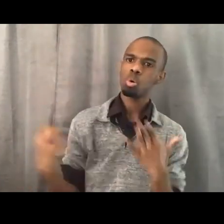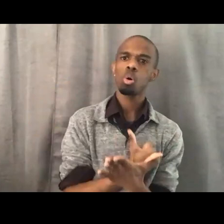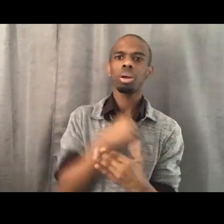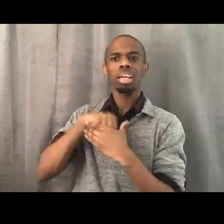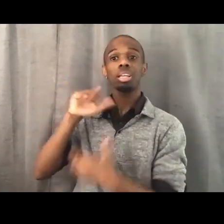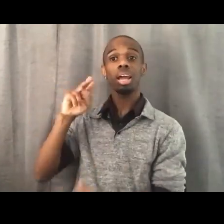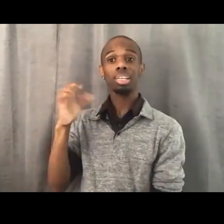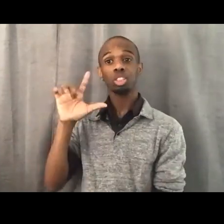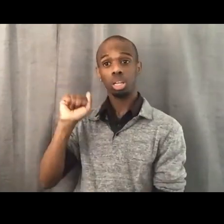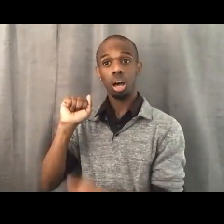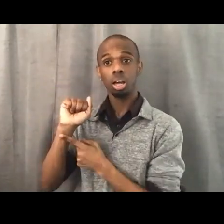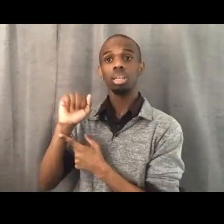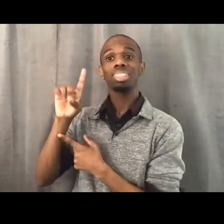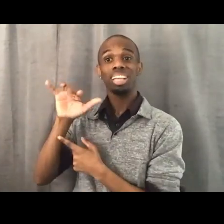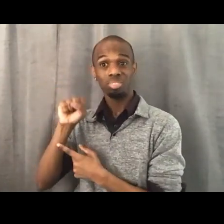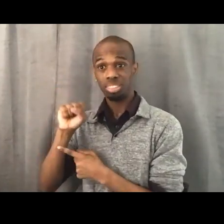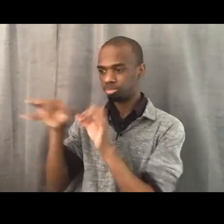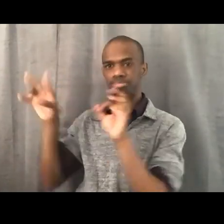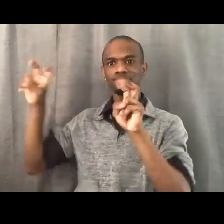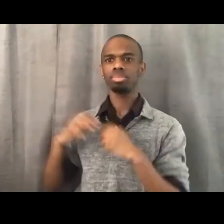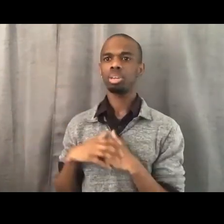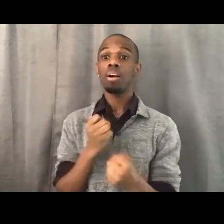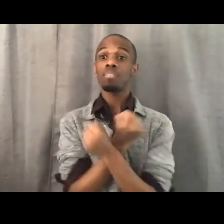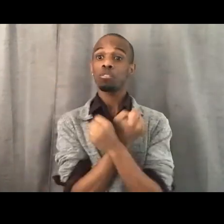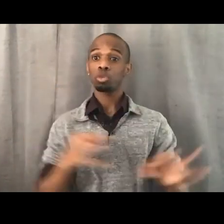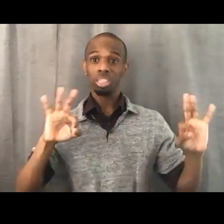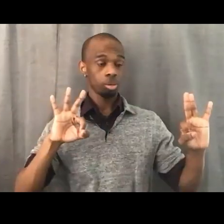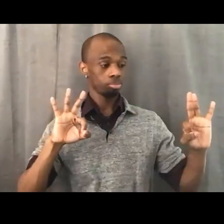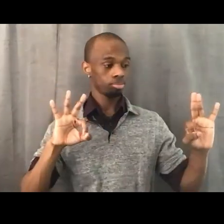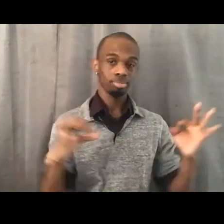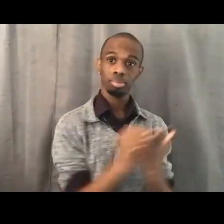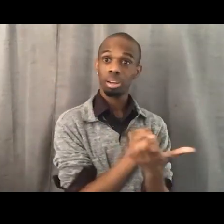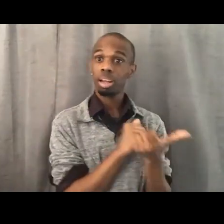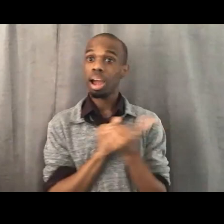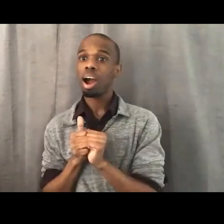Freedom is a constant struggle. And so, as we remember